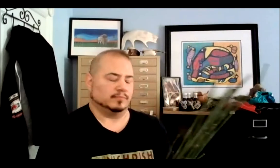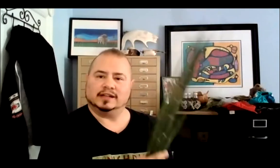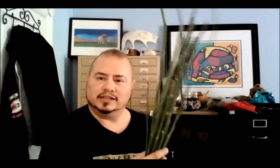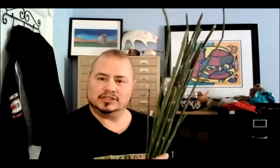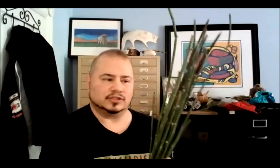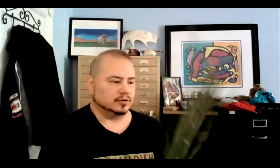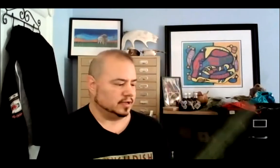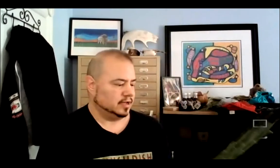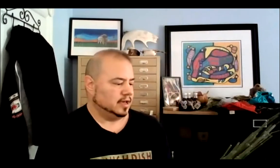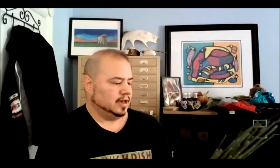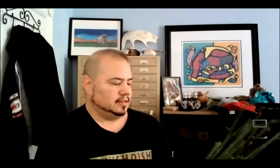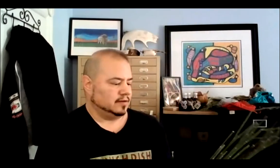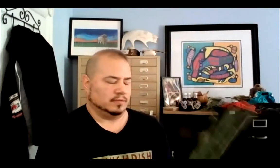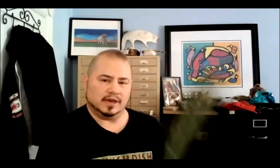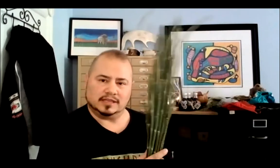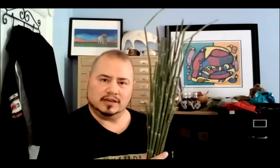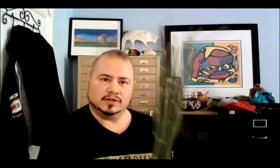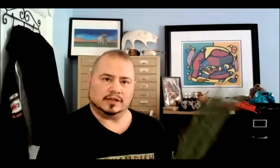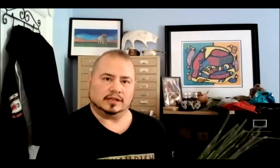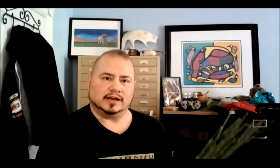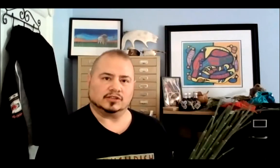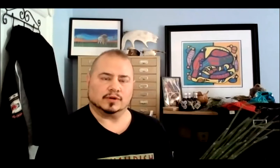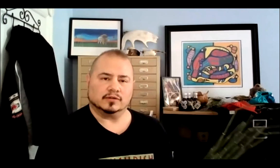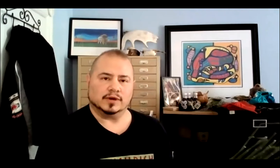And the plant leads us to it, and then we make tea with it, and that's one of the